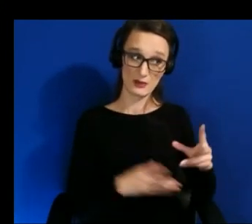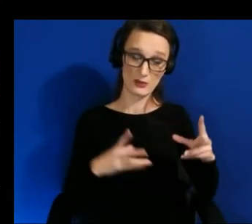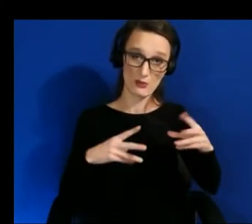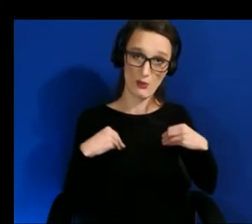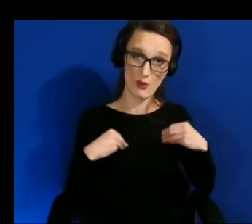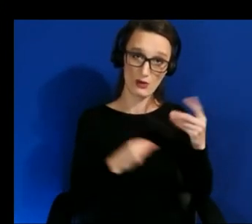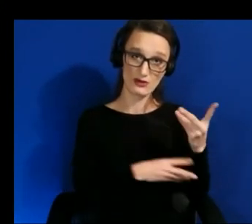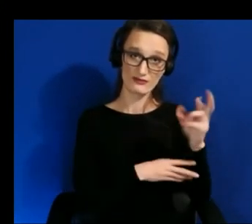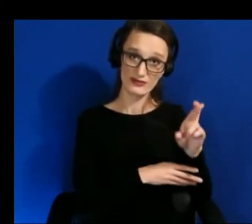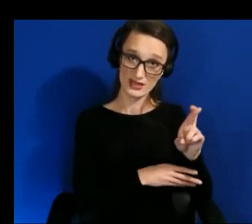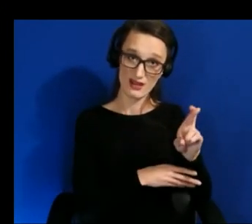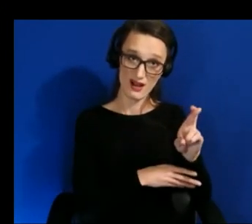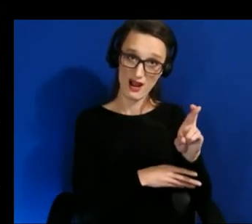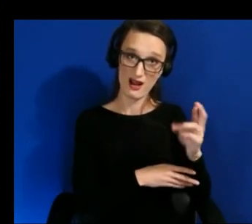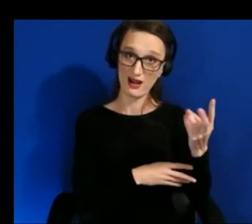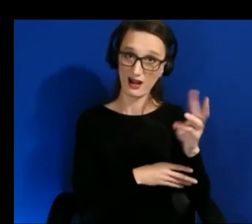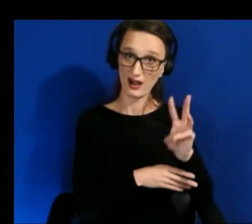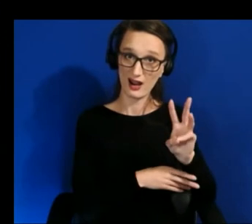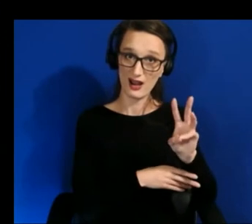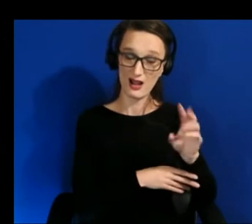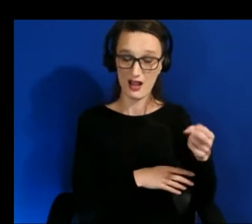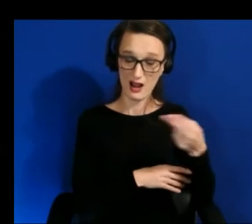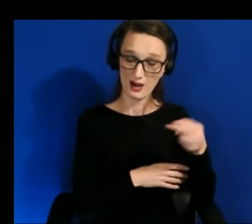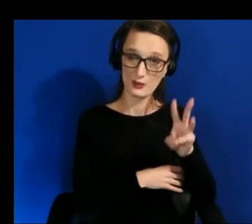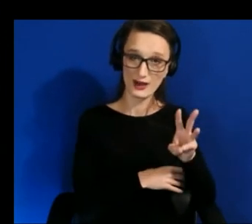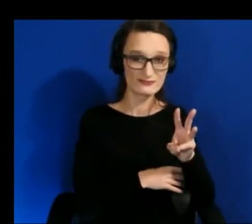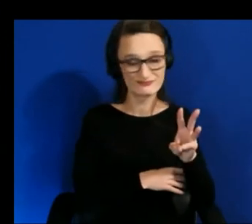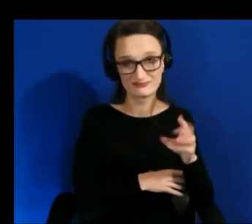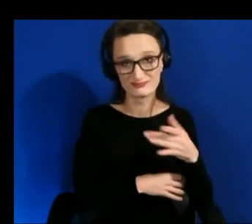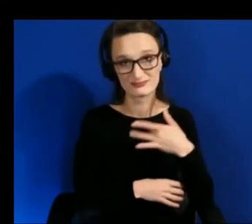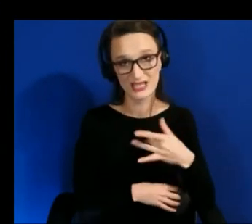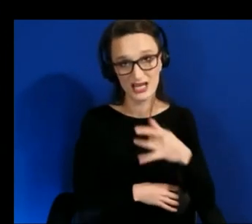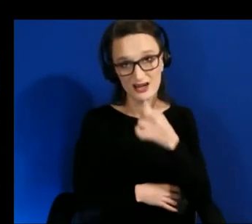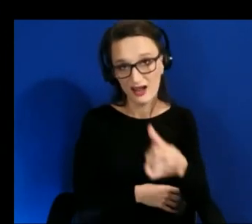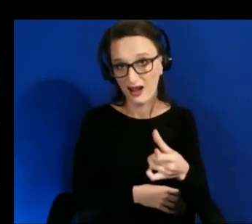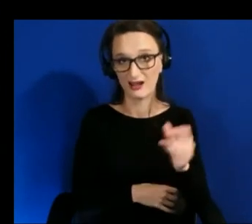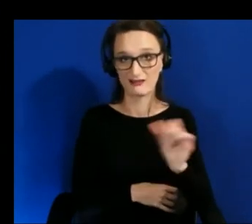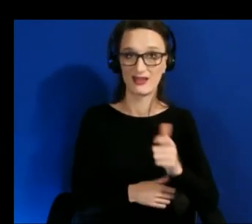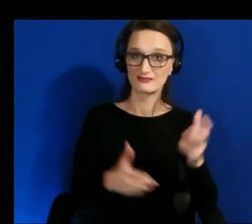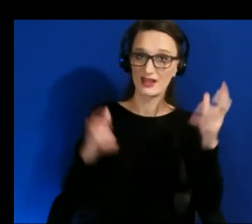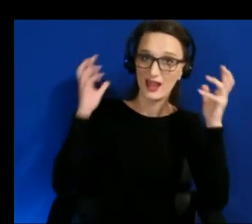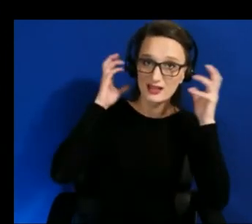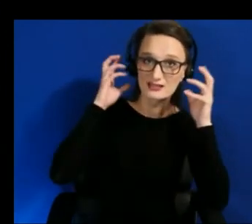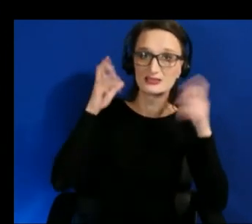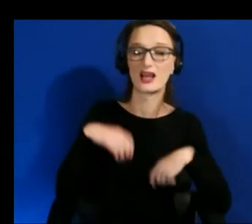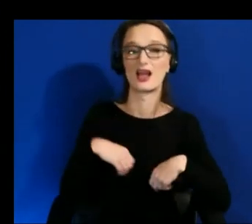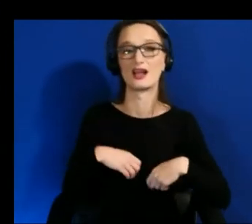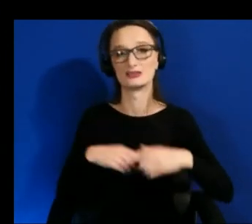like vr headsets these you know vr platforms so it's really difficult to do co-design type of work